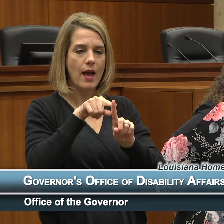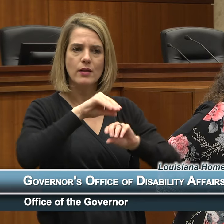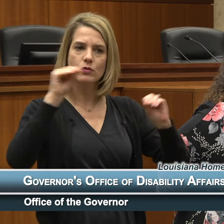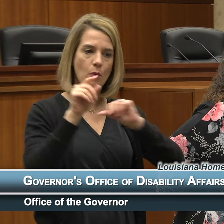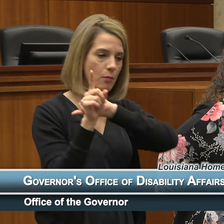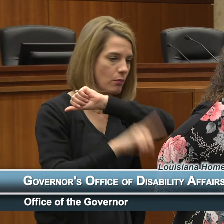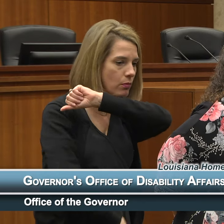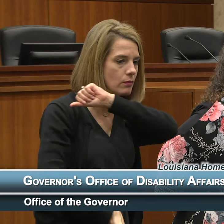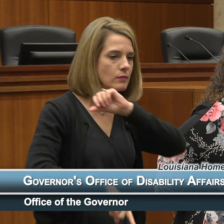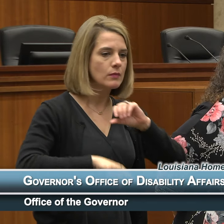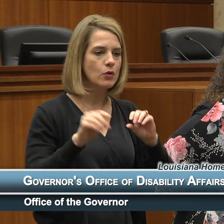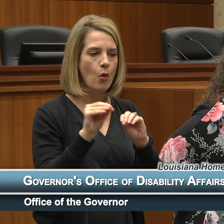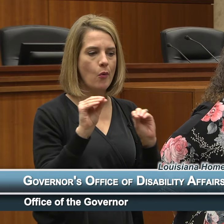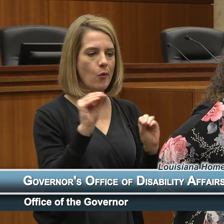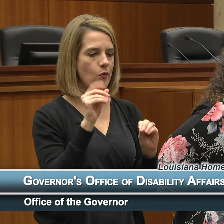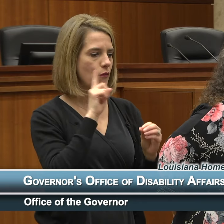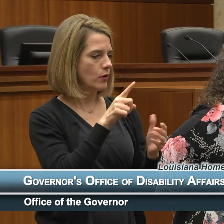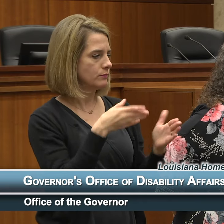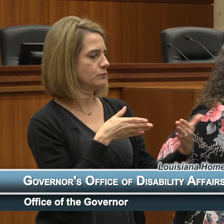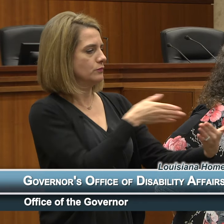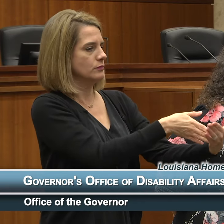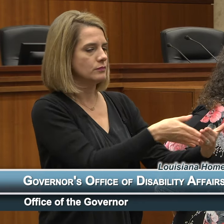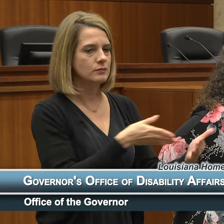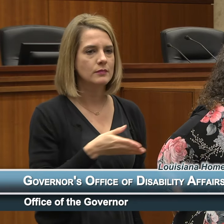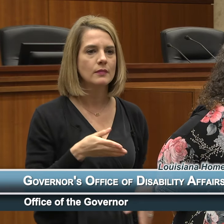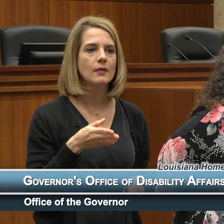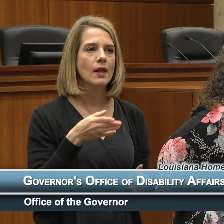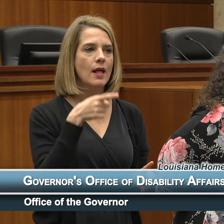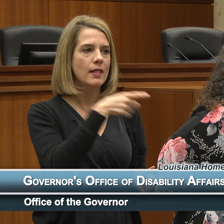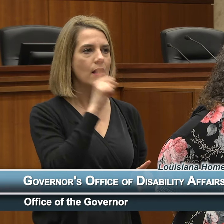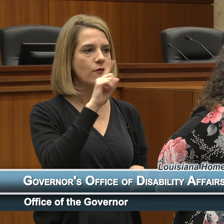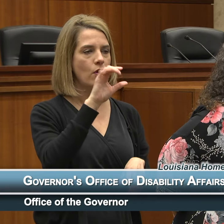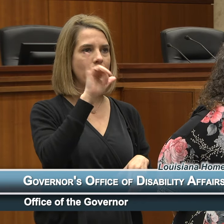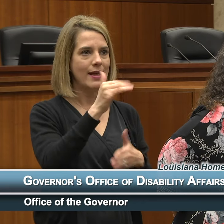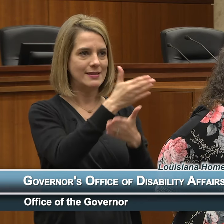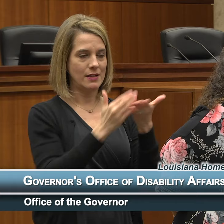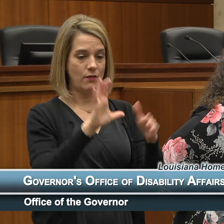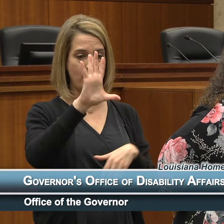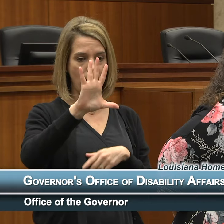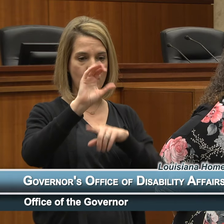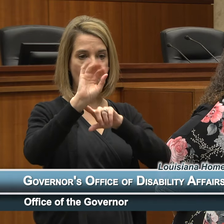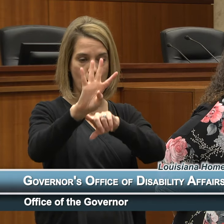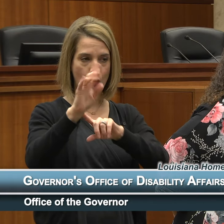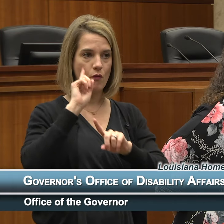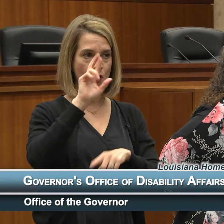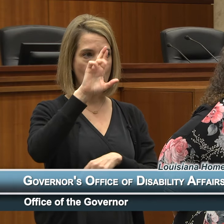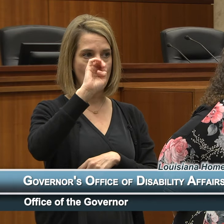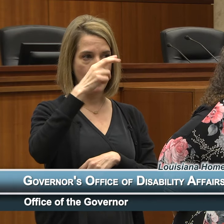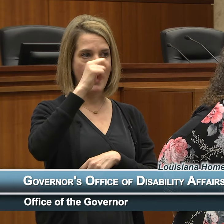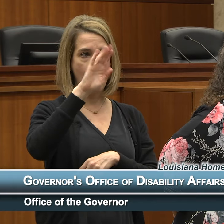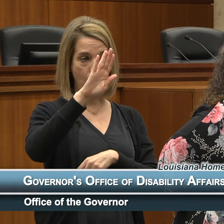compensatory damages and section 504 of the of the Rehab Act does have both